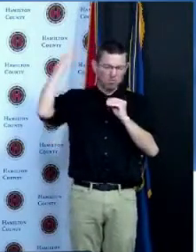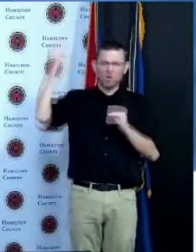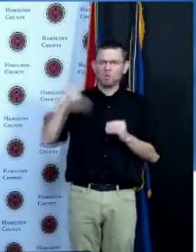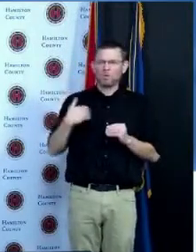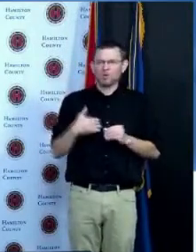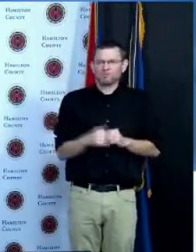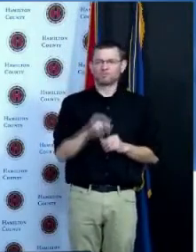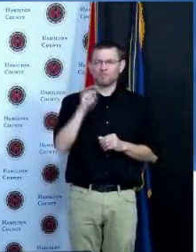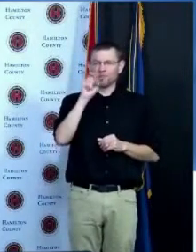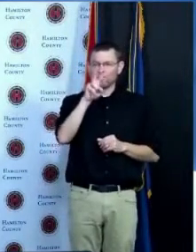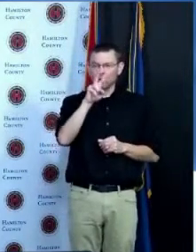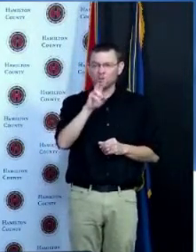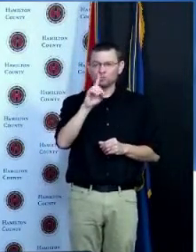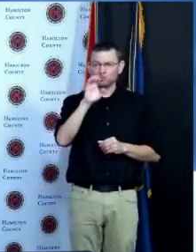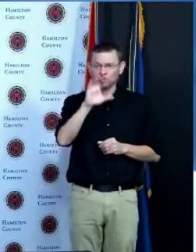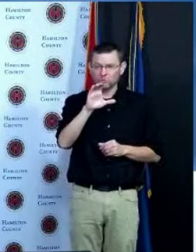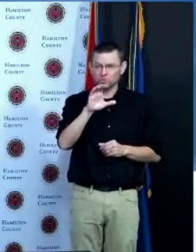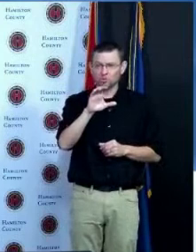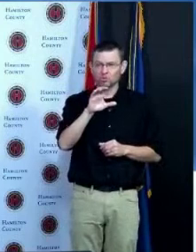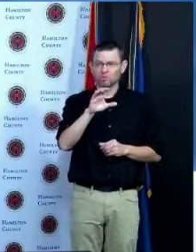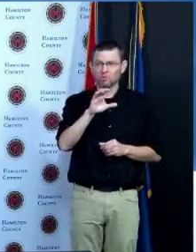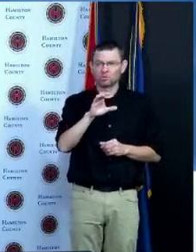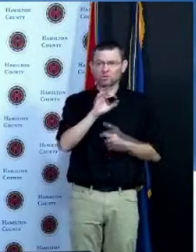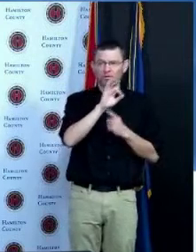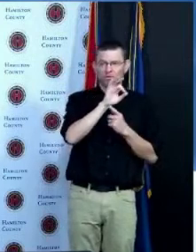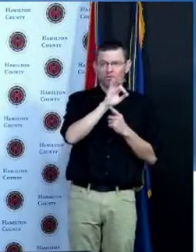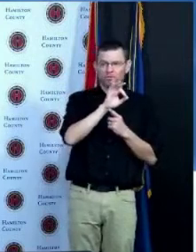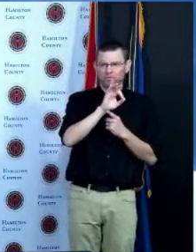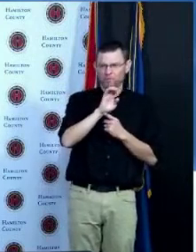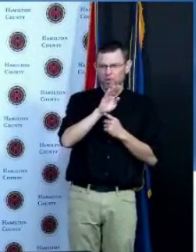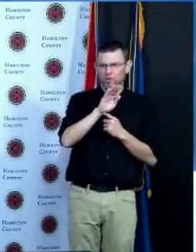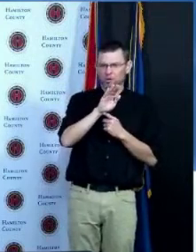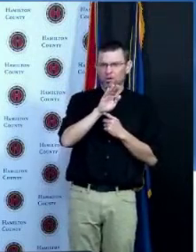January February were bad months and now it's going back the other way and it's gone that way